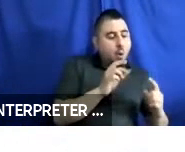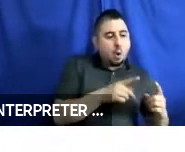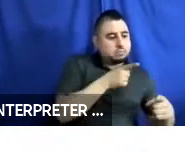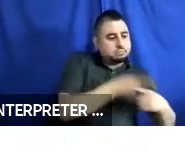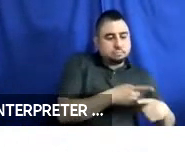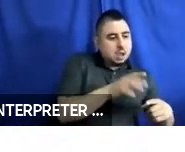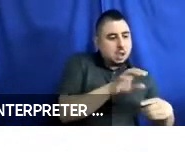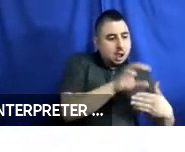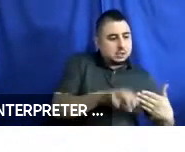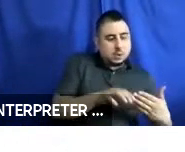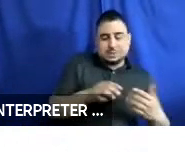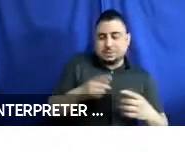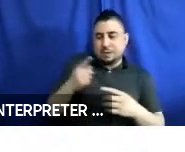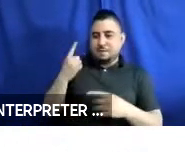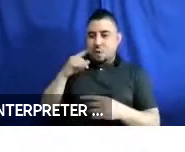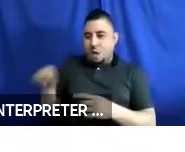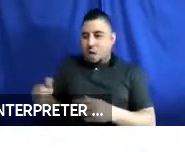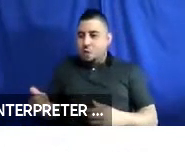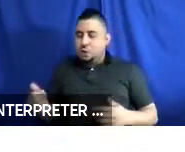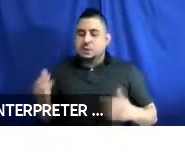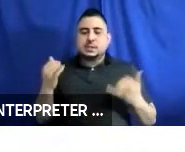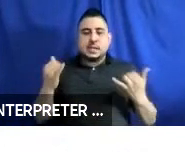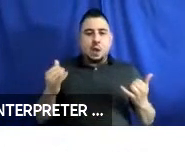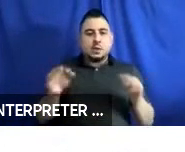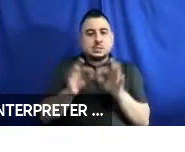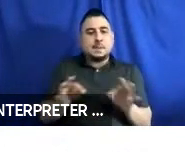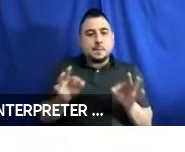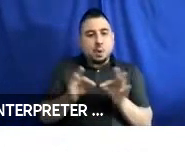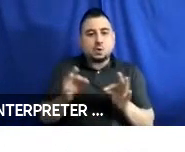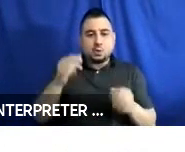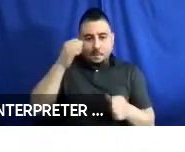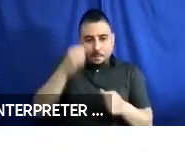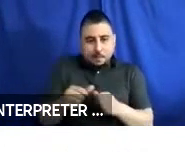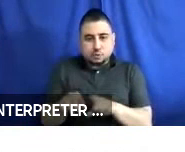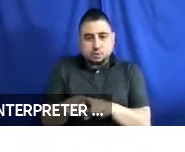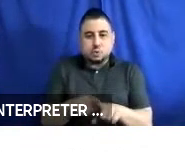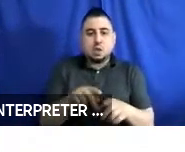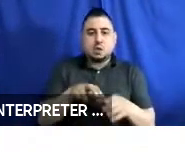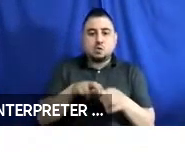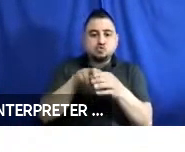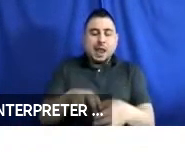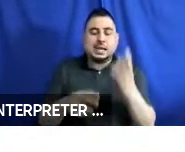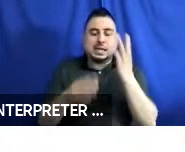for others. And it is important to remember that the riding experience is a series of